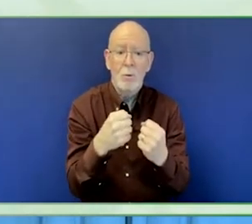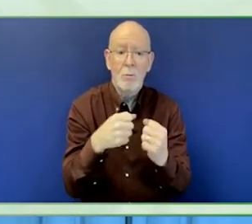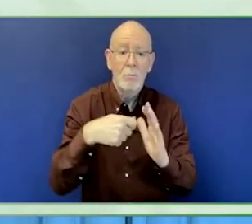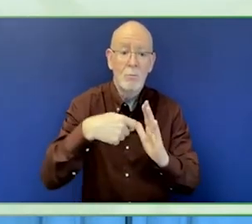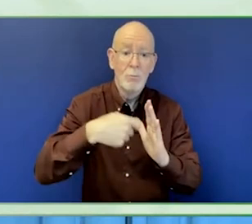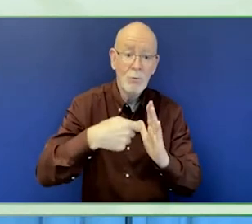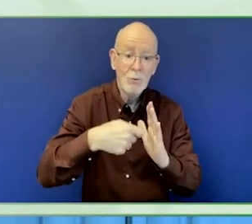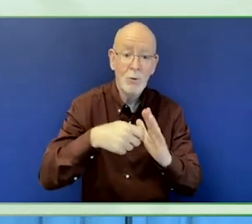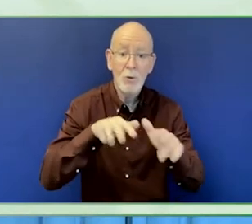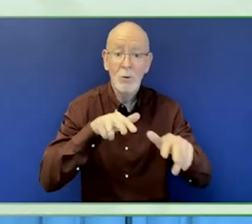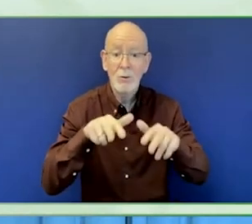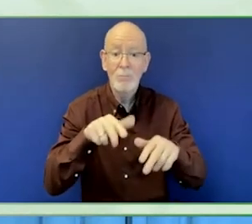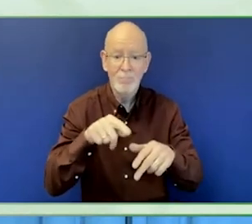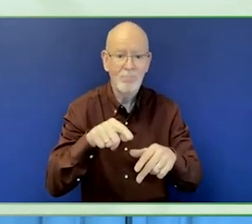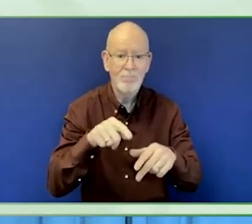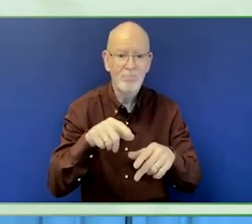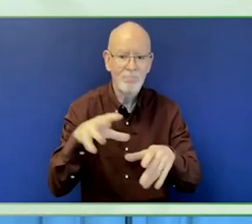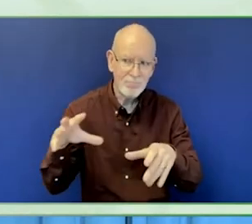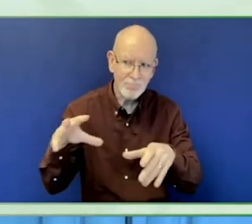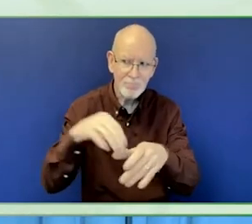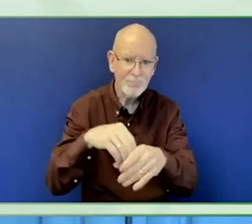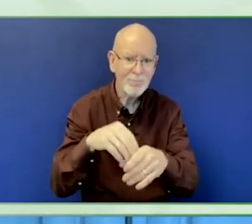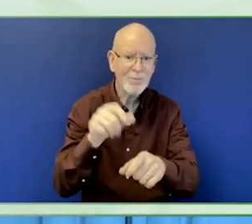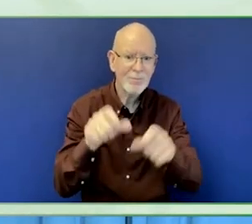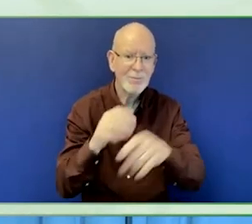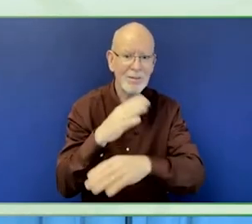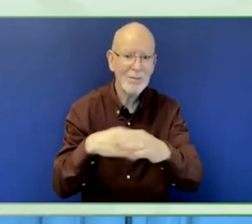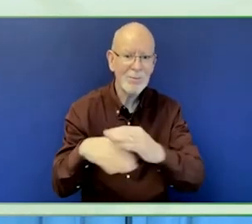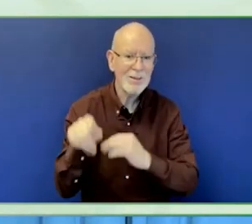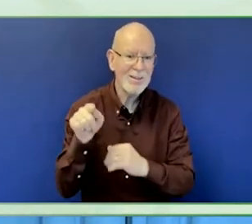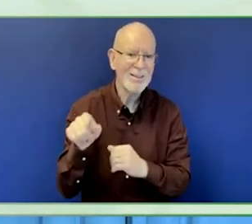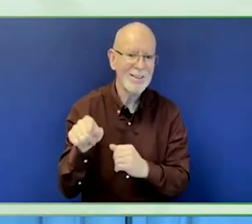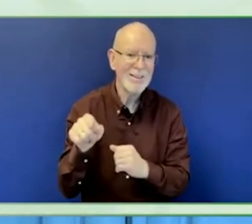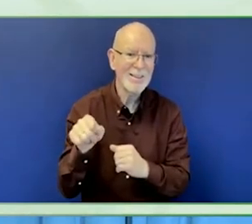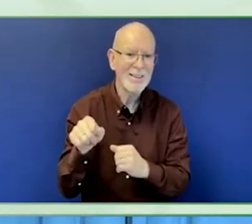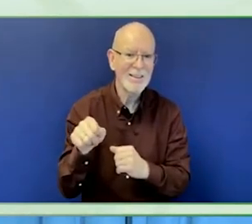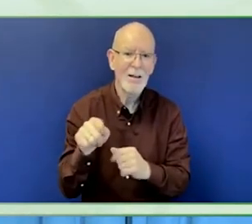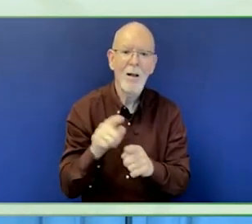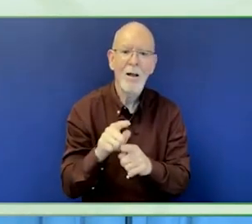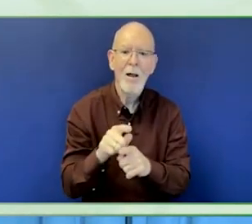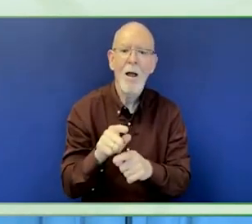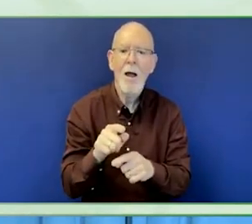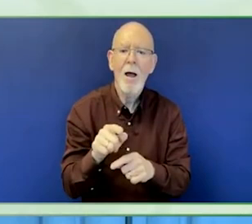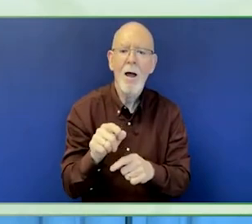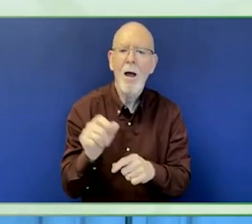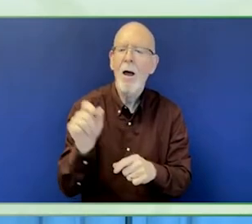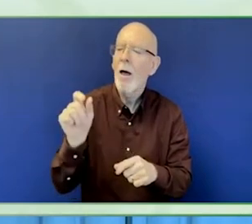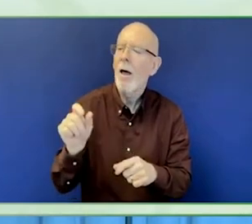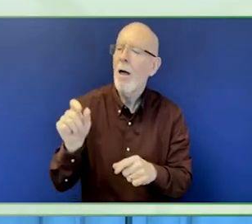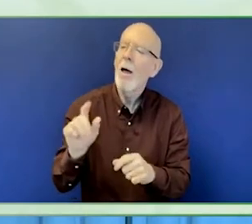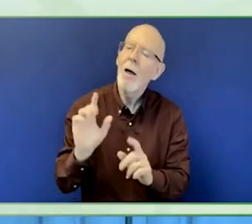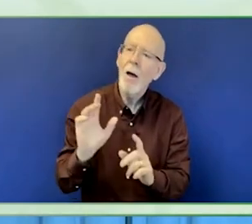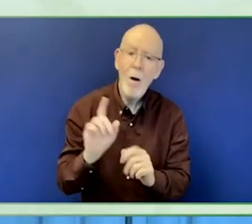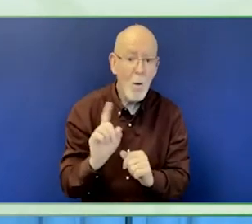to work. So you three questions will be look at program inclusion. When, who, and how.